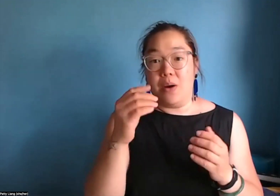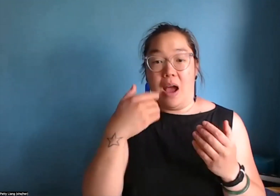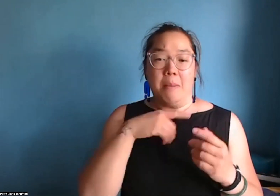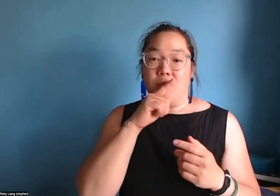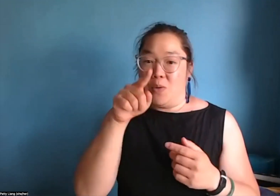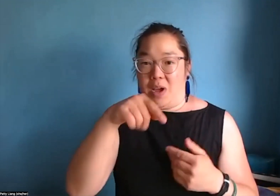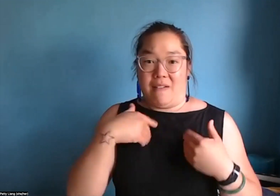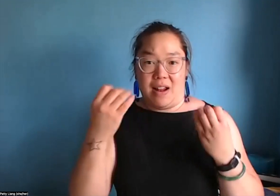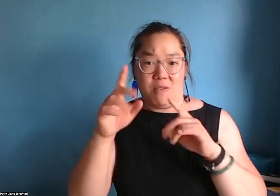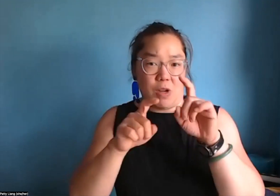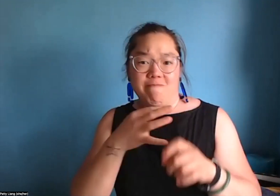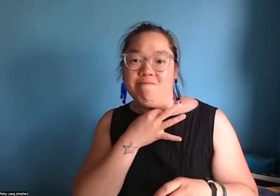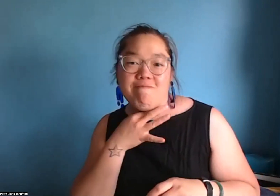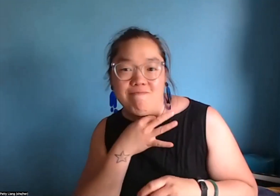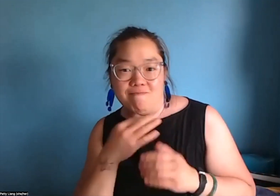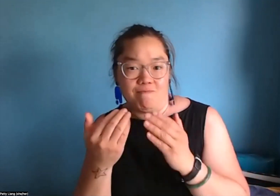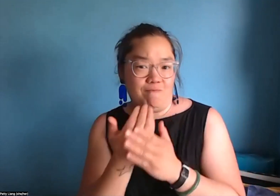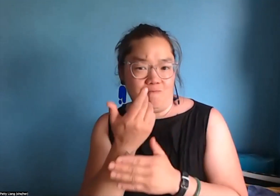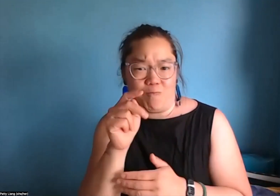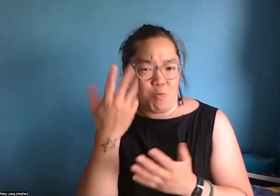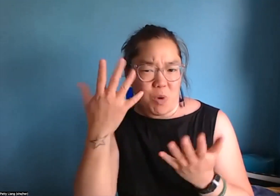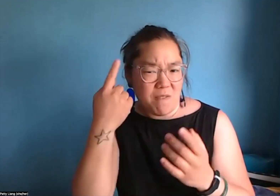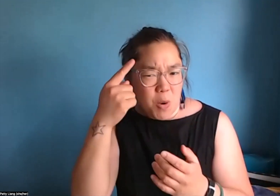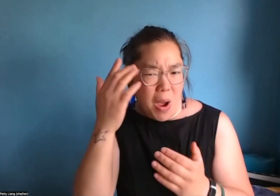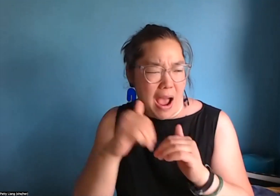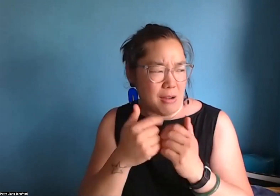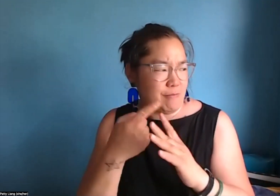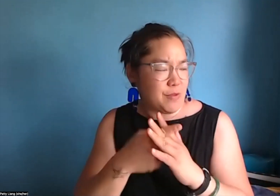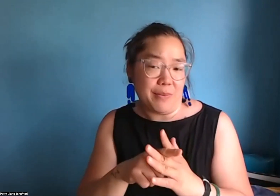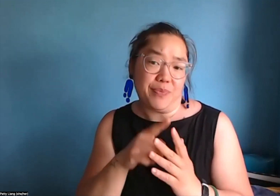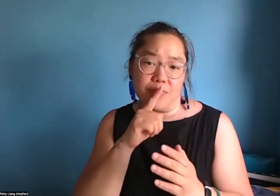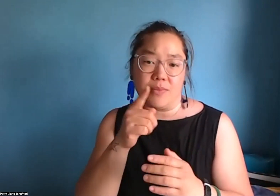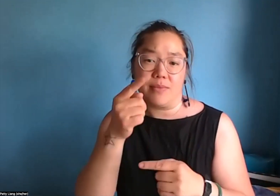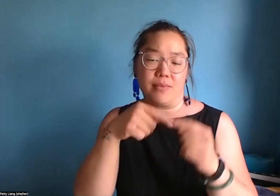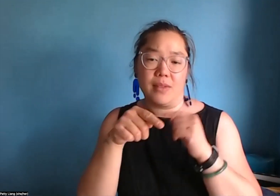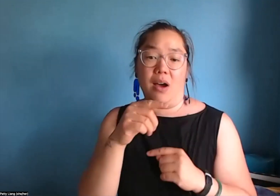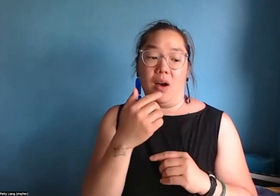please share this information, and if you have any questions - you know, what is this for?